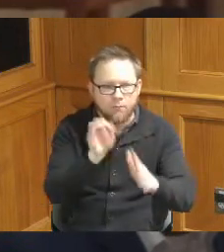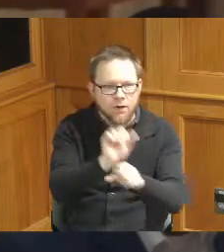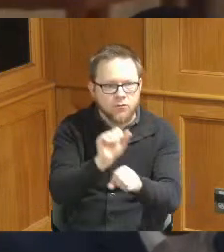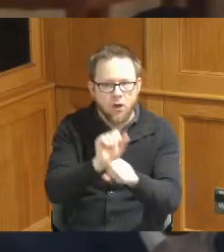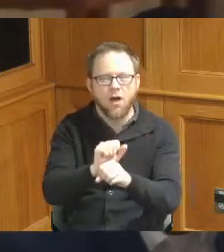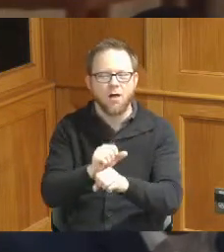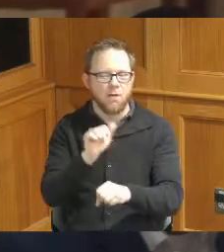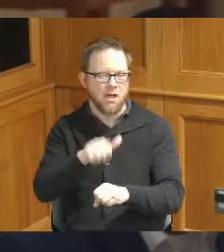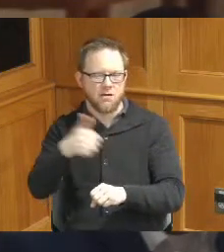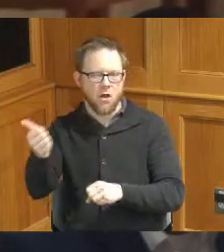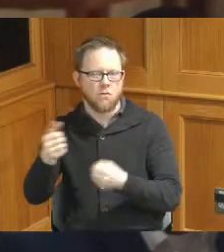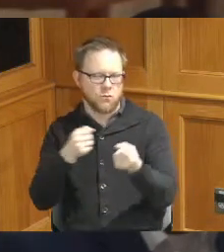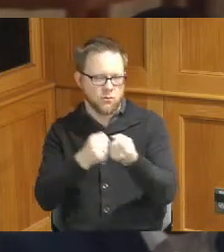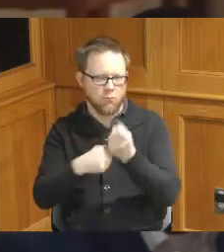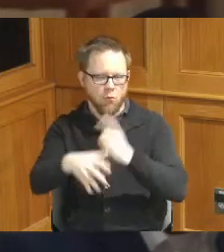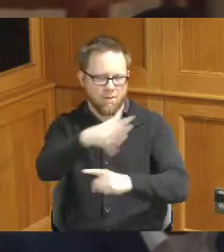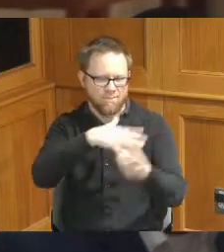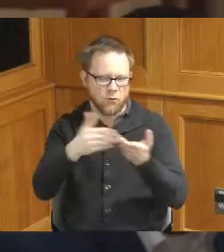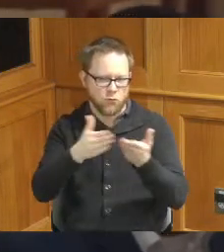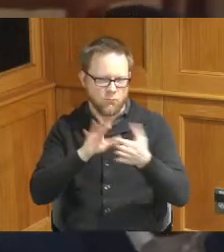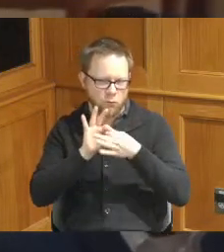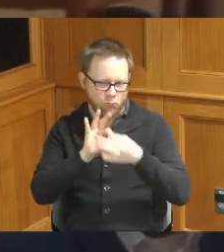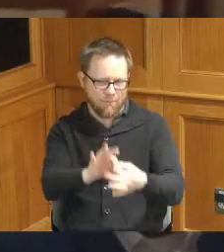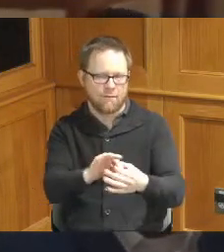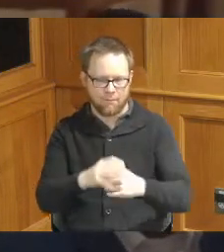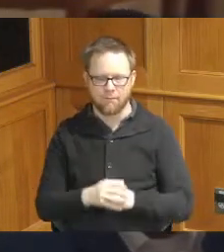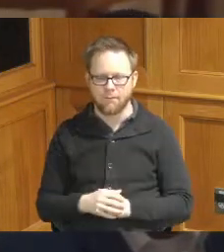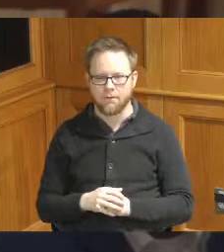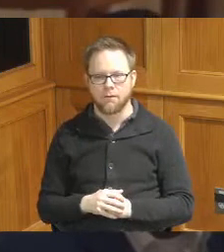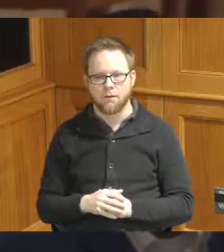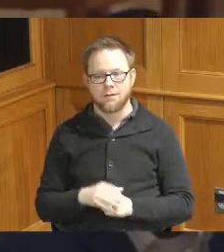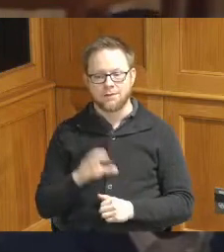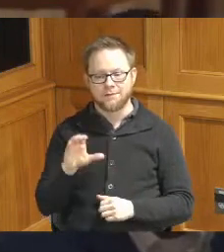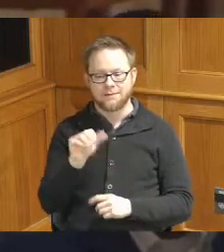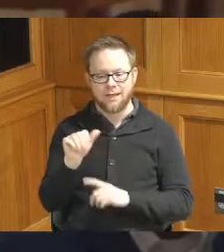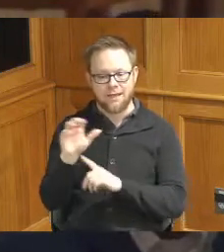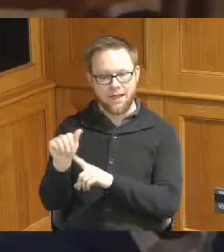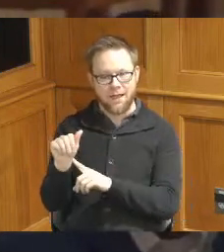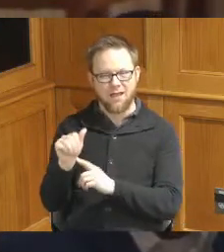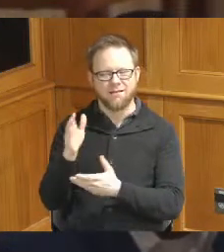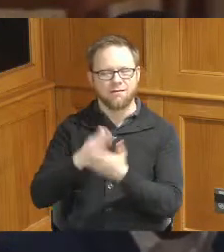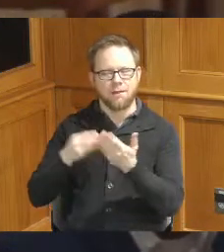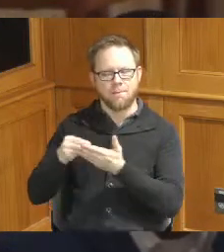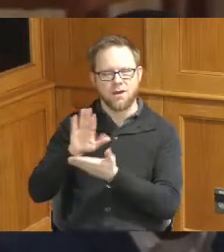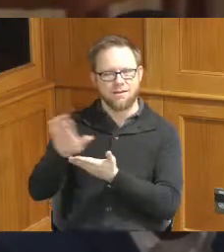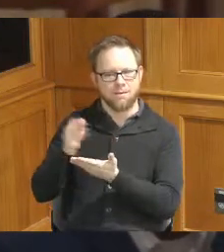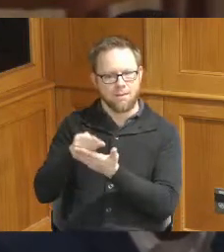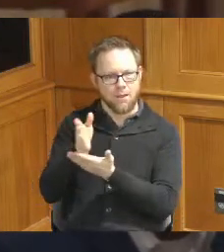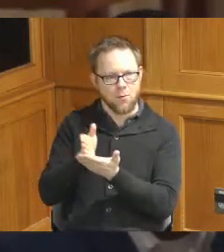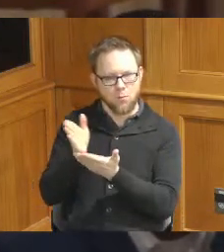and wraparound services in addition CAA has some money in the budget to actually pay for